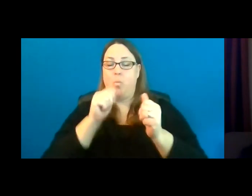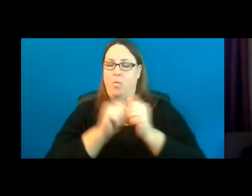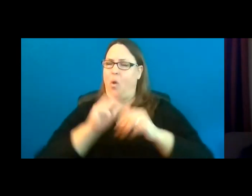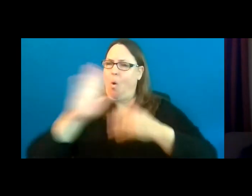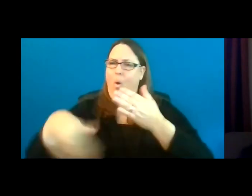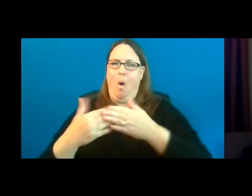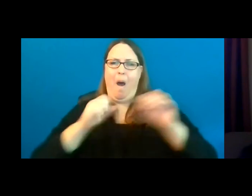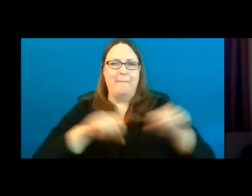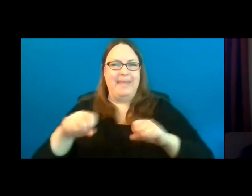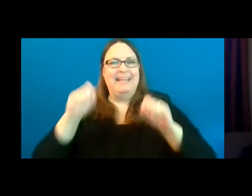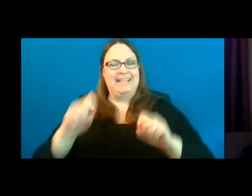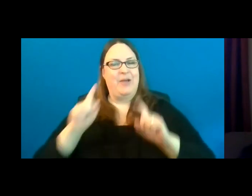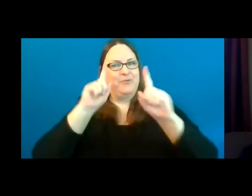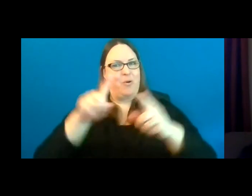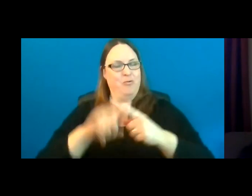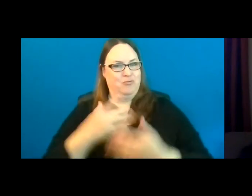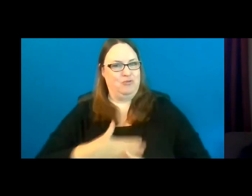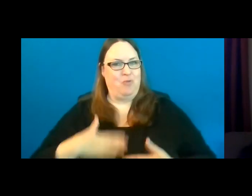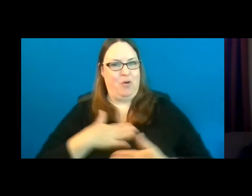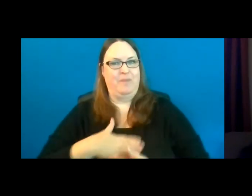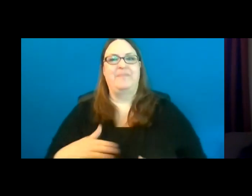Accessible design is a priority for the DNR and for these grant programs.